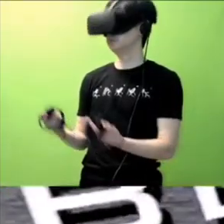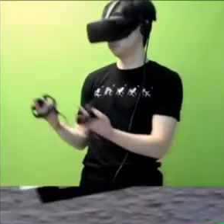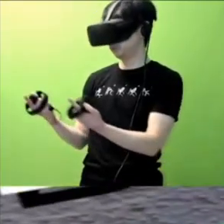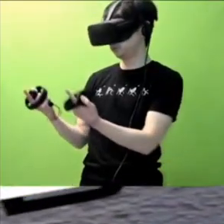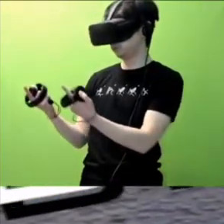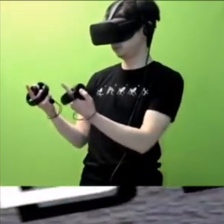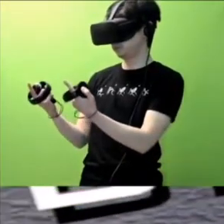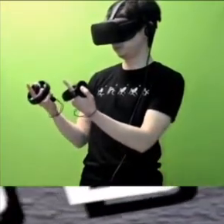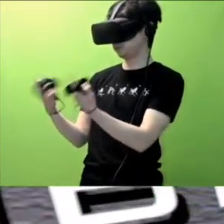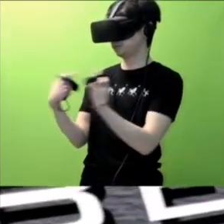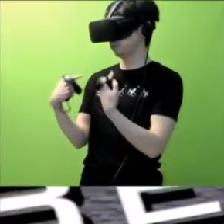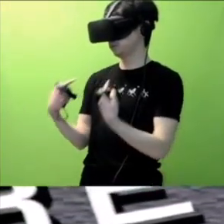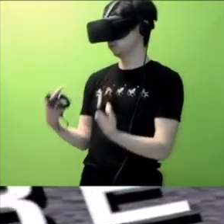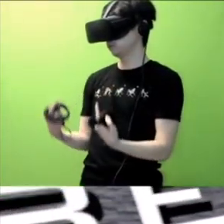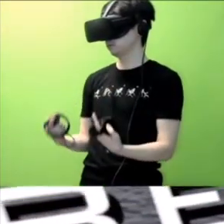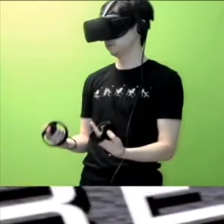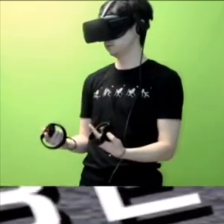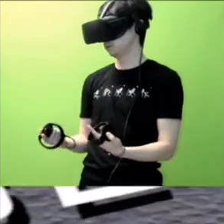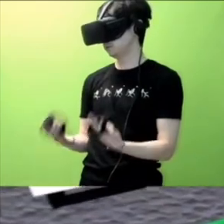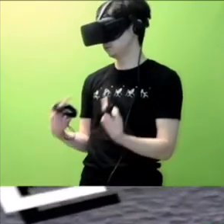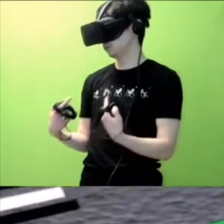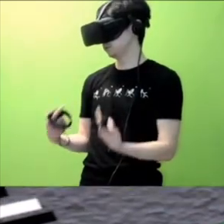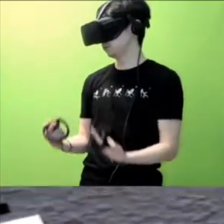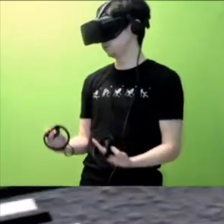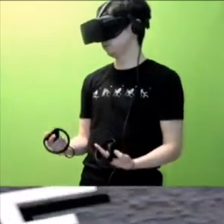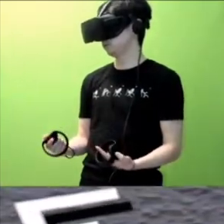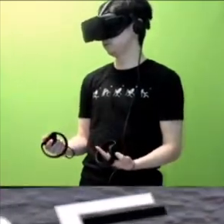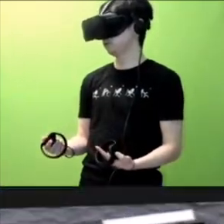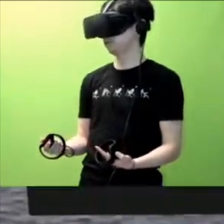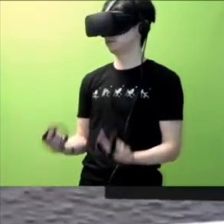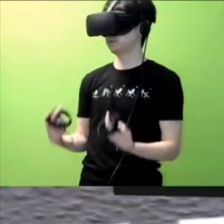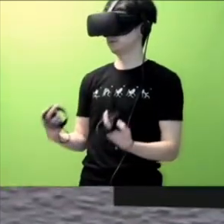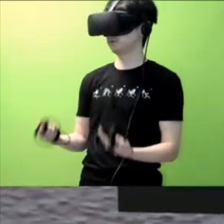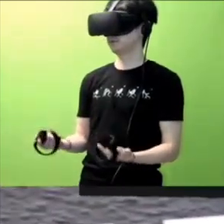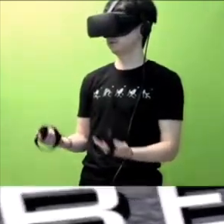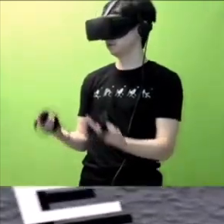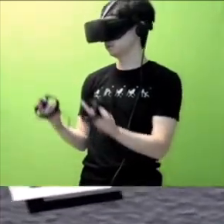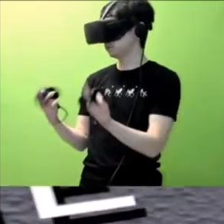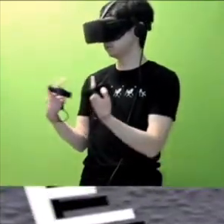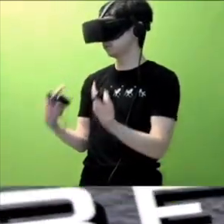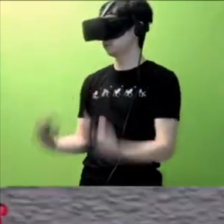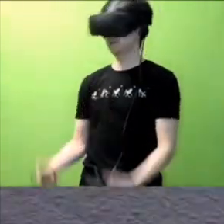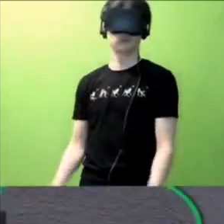Come